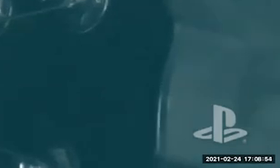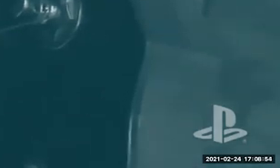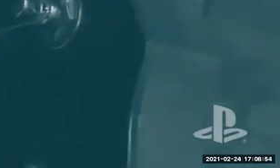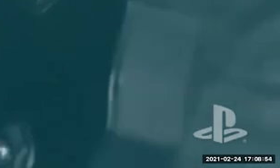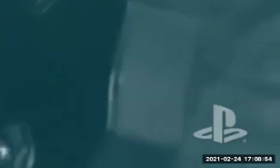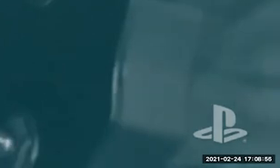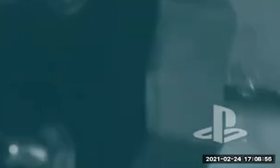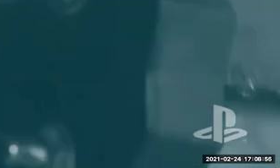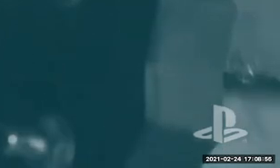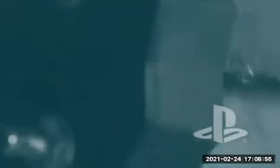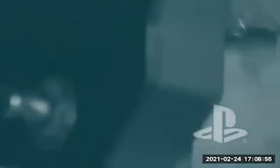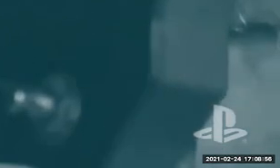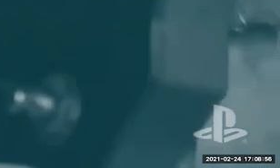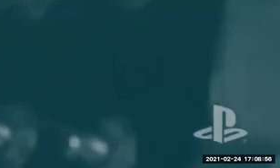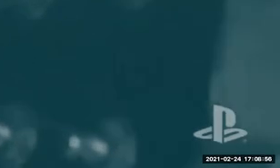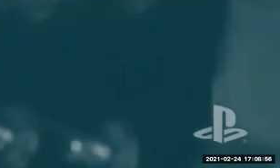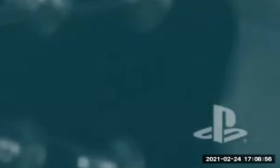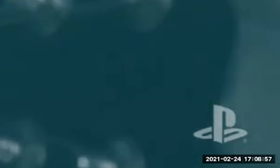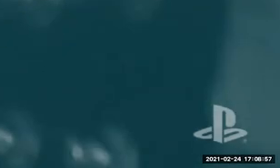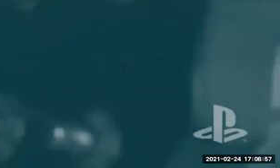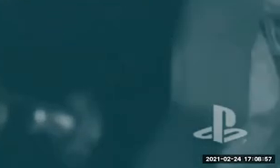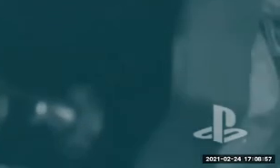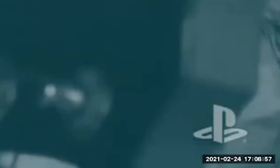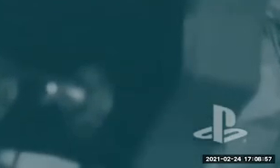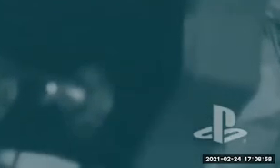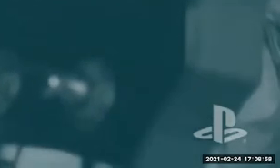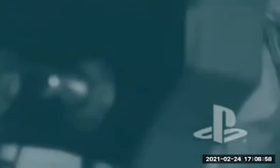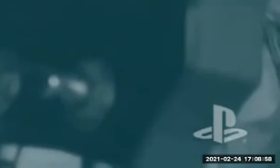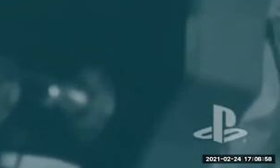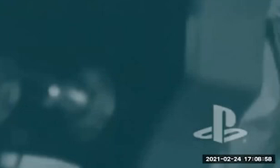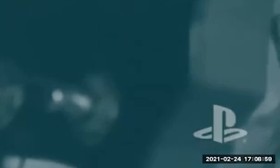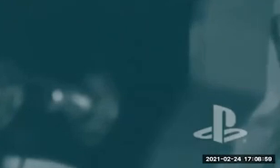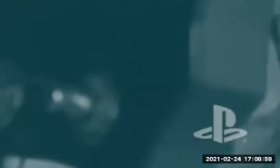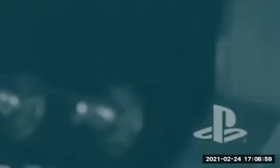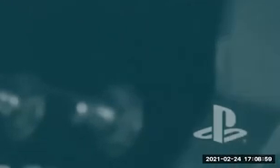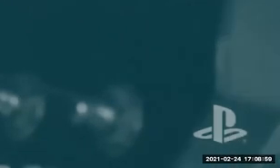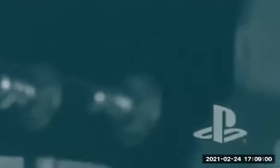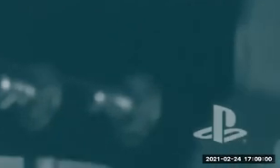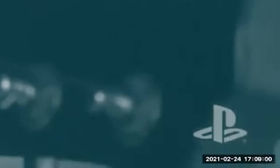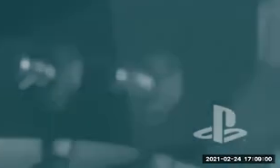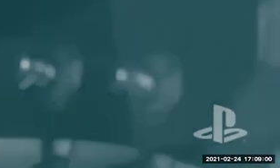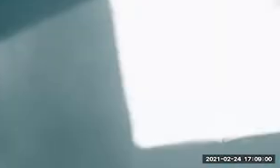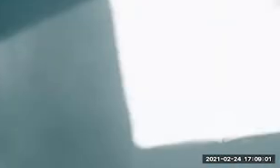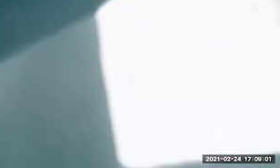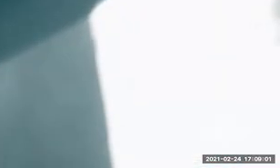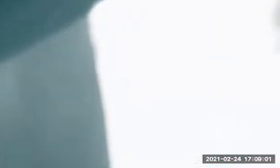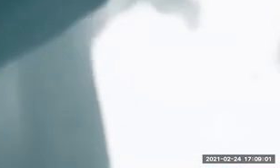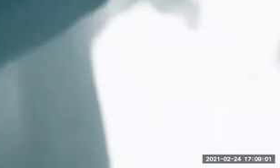your pillars. So before I move on, I would like to address the audience. I'm particularly known for doing singleplayer level design and story games or